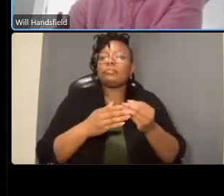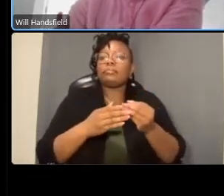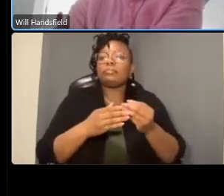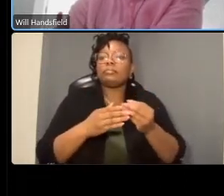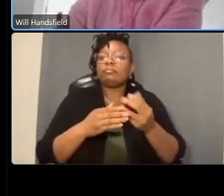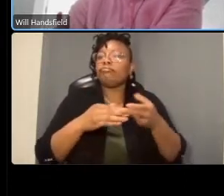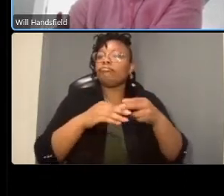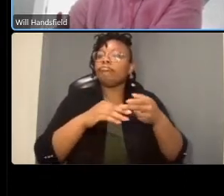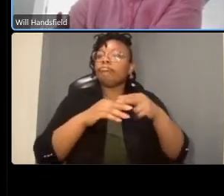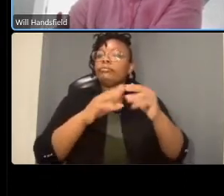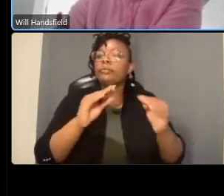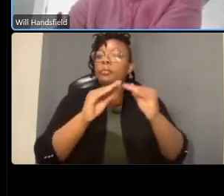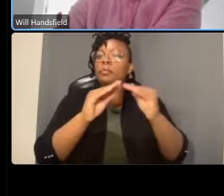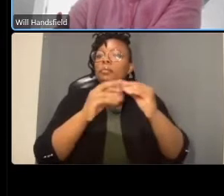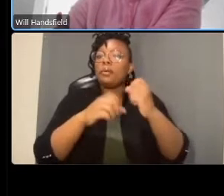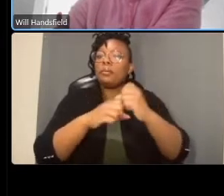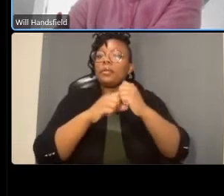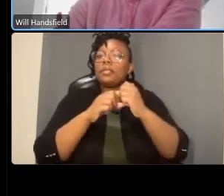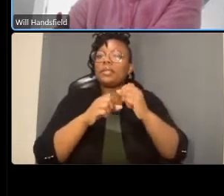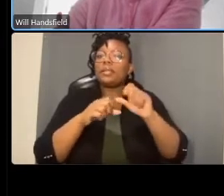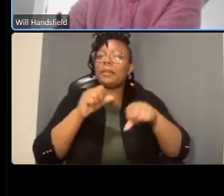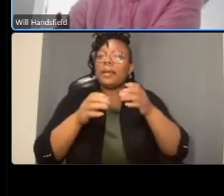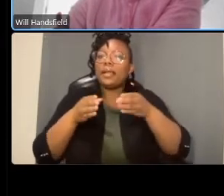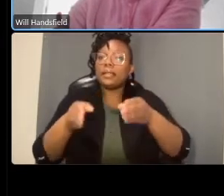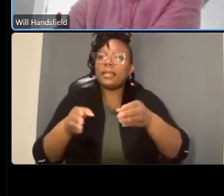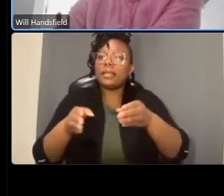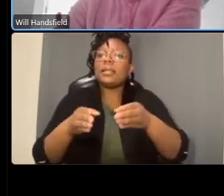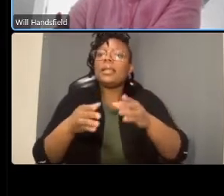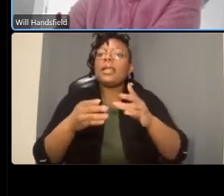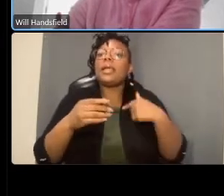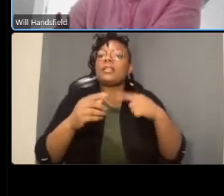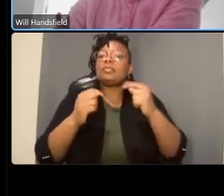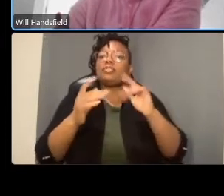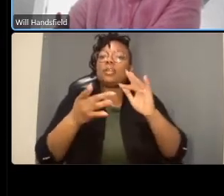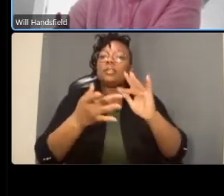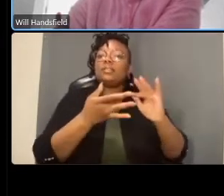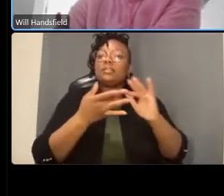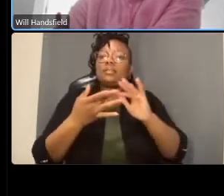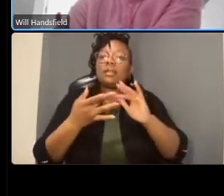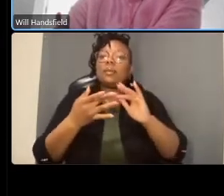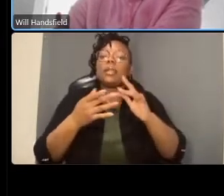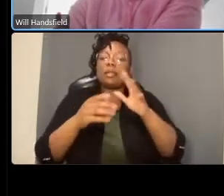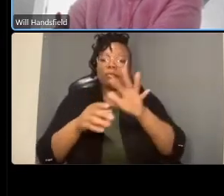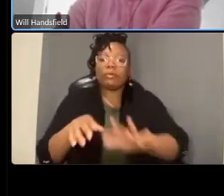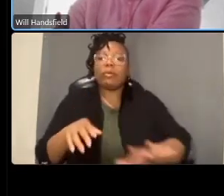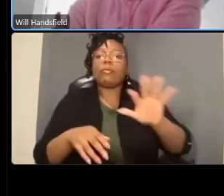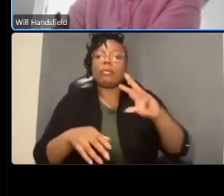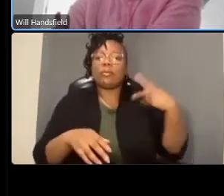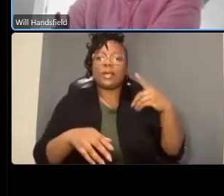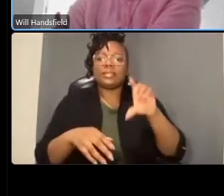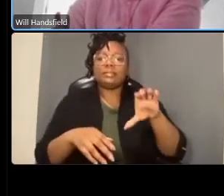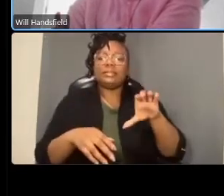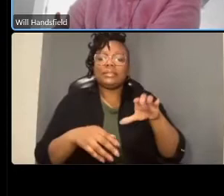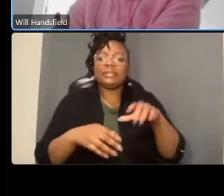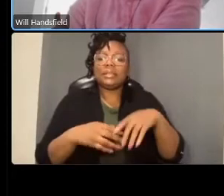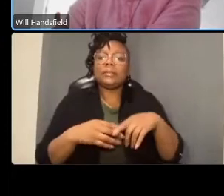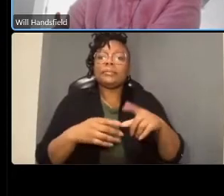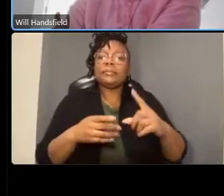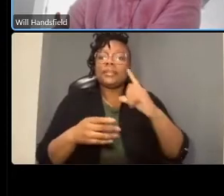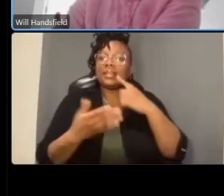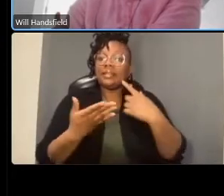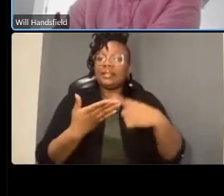piece together a network that spans the entire city i think i covered most of the uh the themes